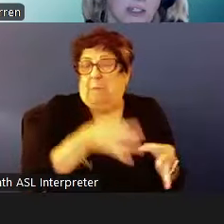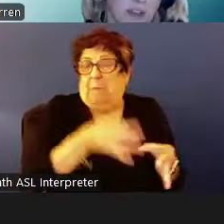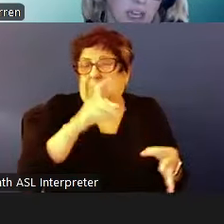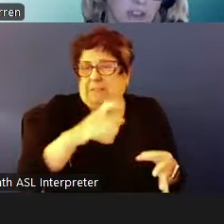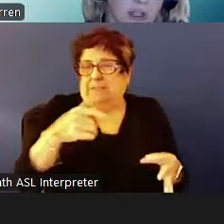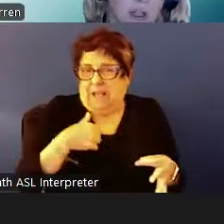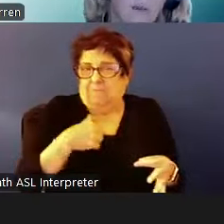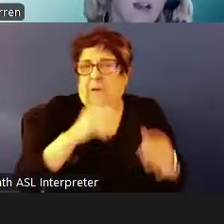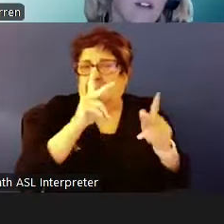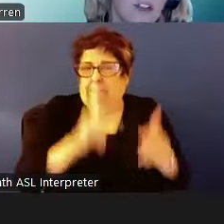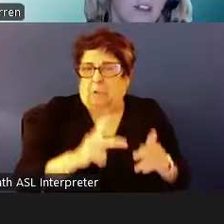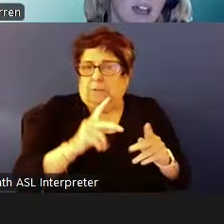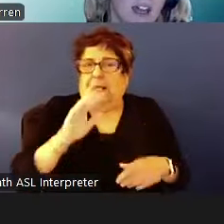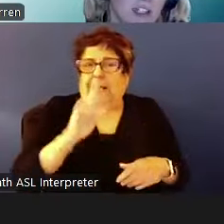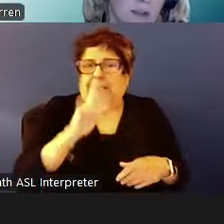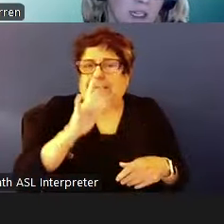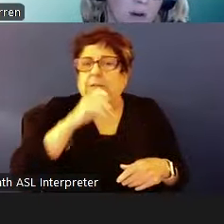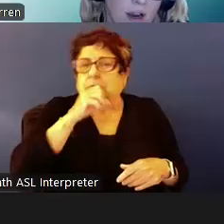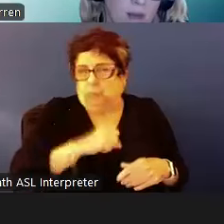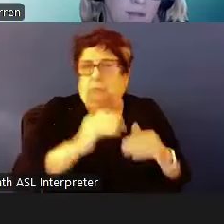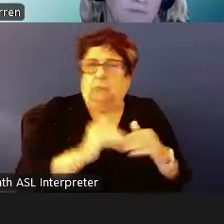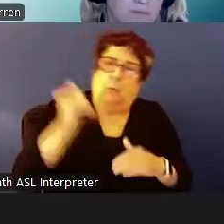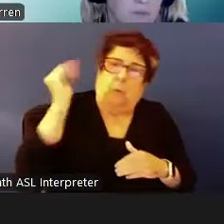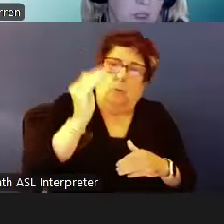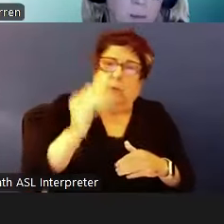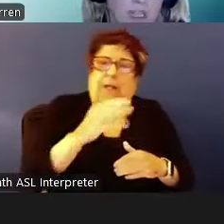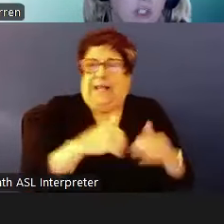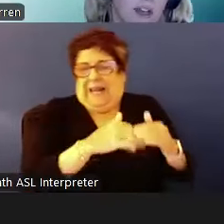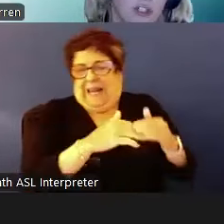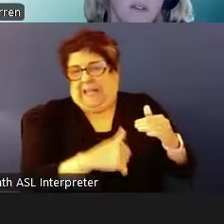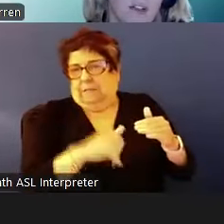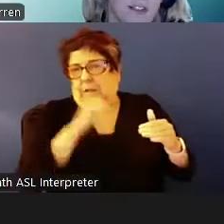of age. Other than that eligibility requirement, and stream vouchers